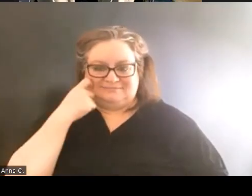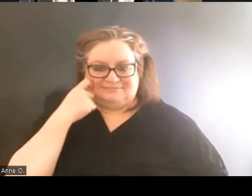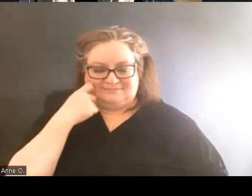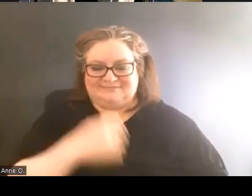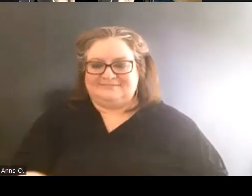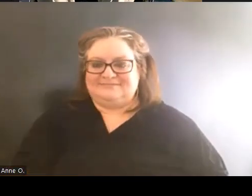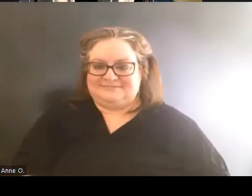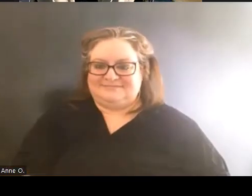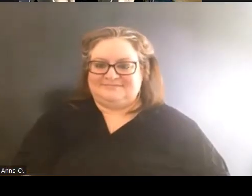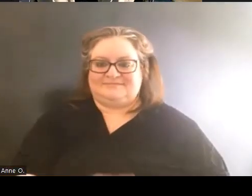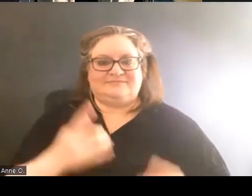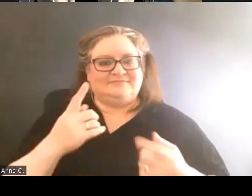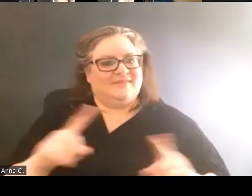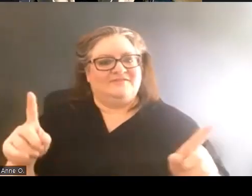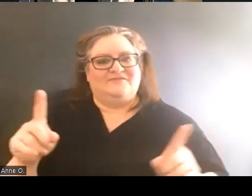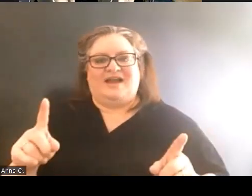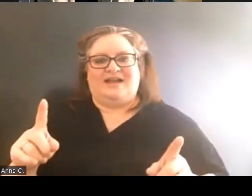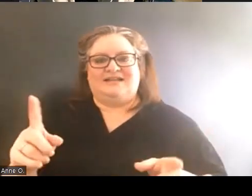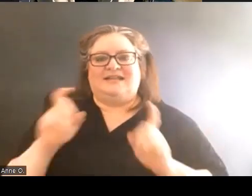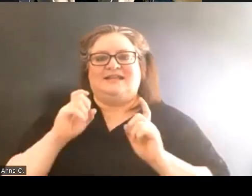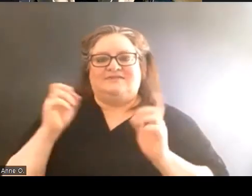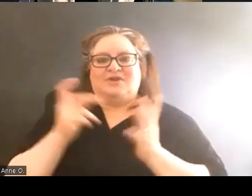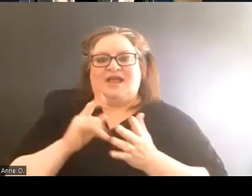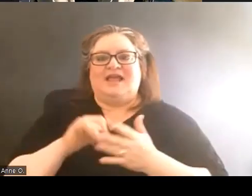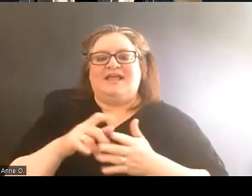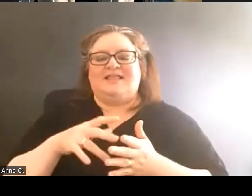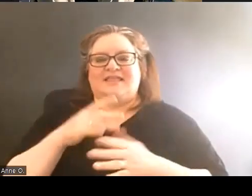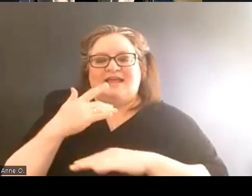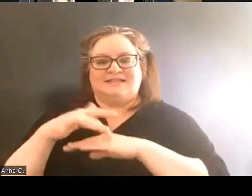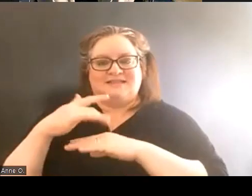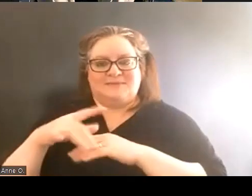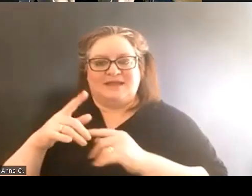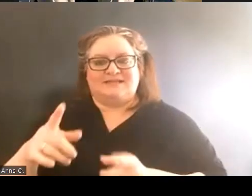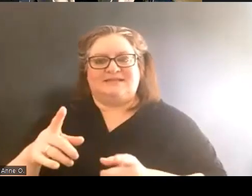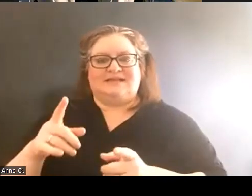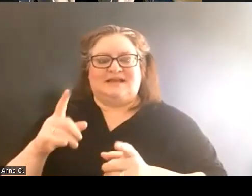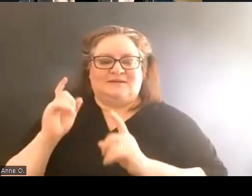We finally got word that a space had been allocated in Hearst Field Annex.